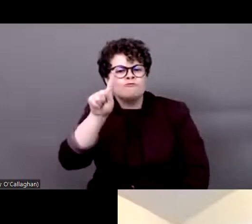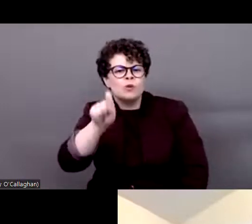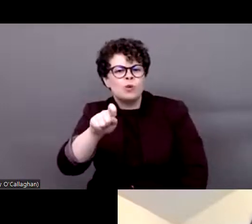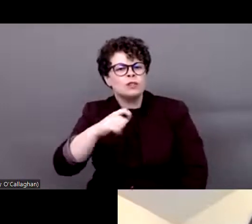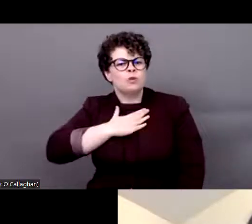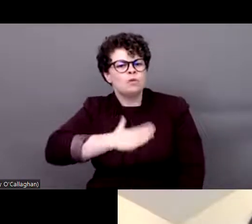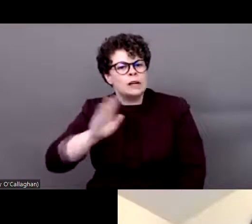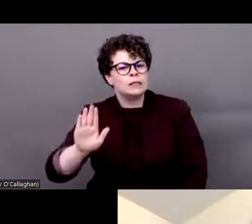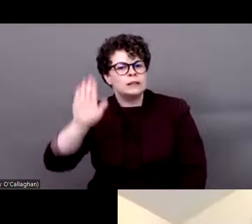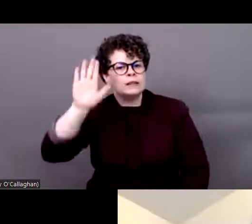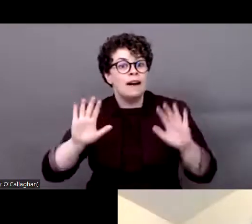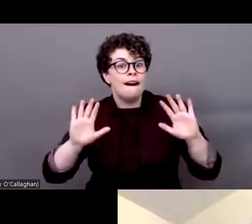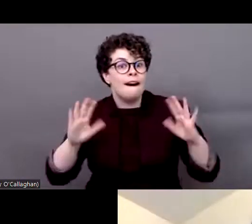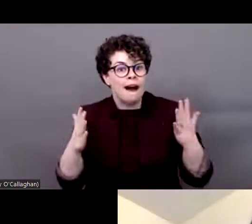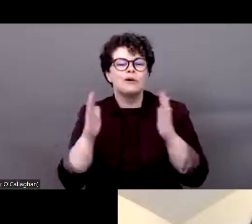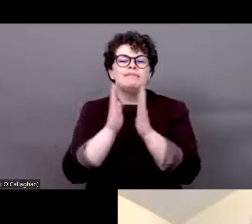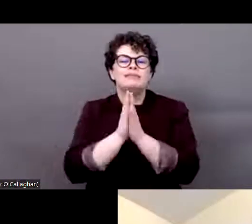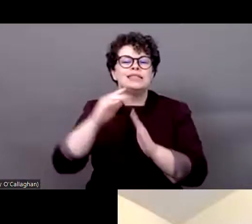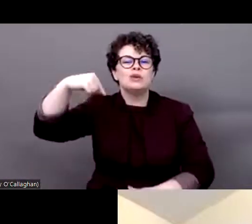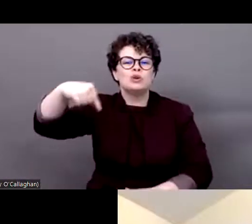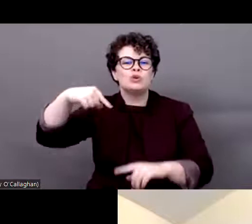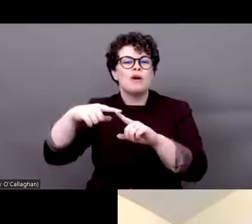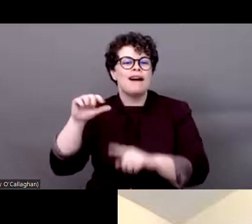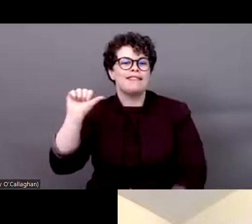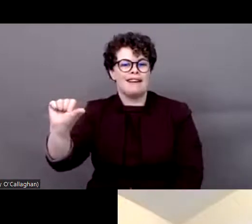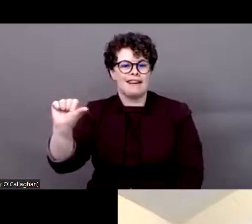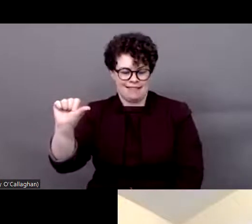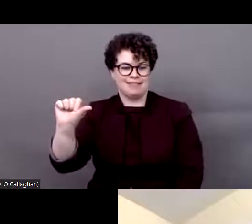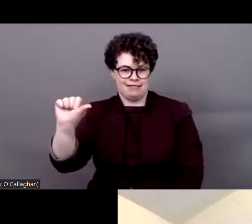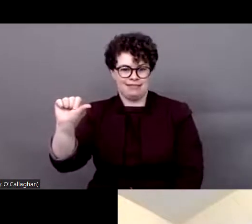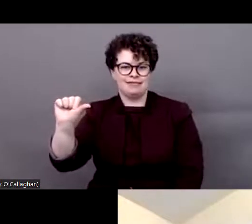the Q&A function which will be moderated at the end.